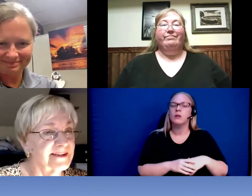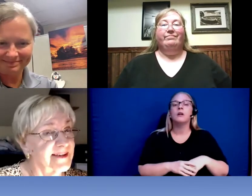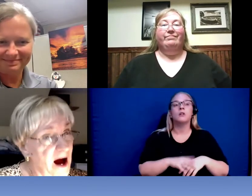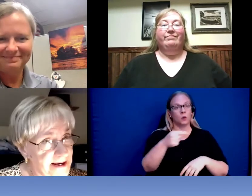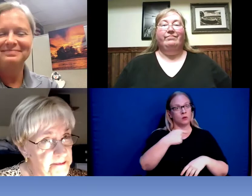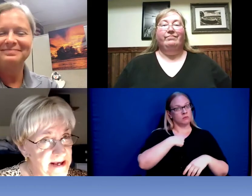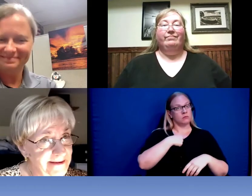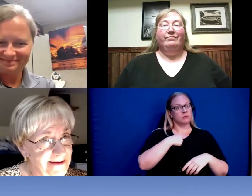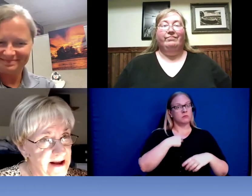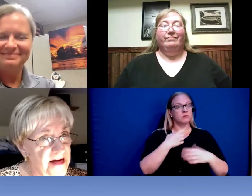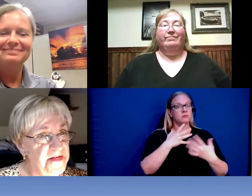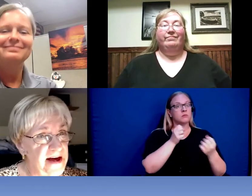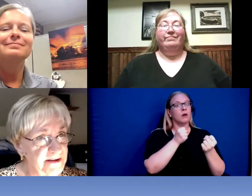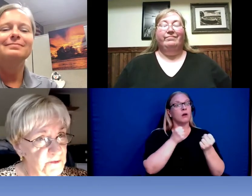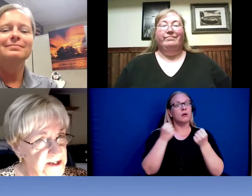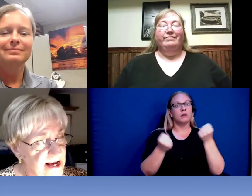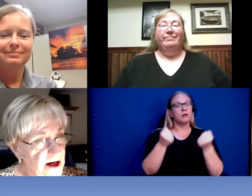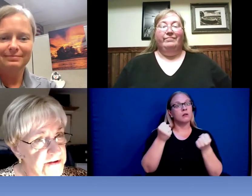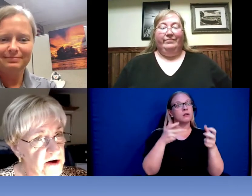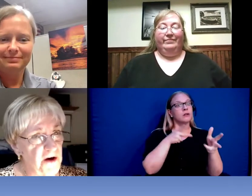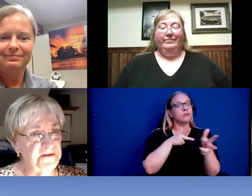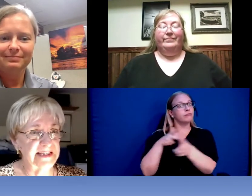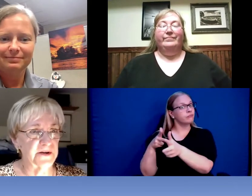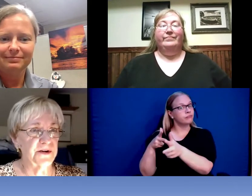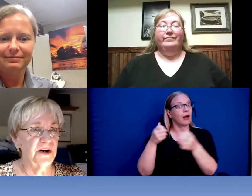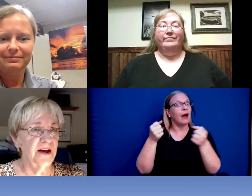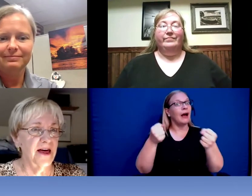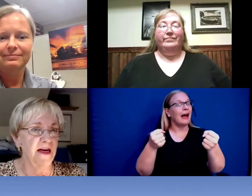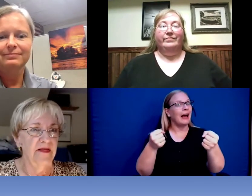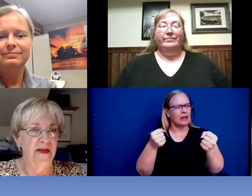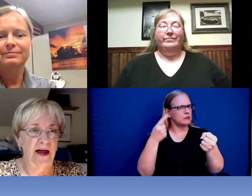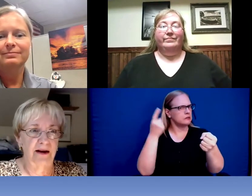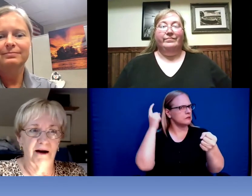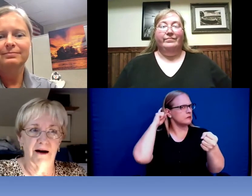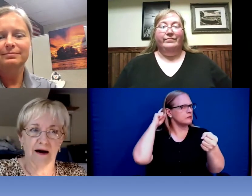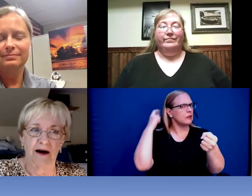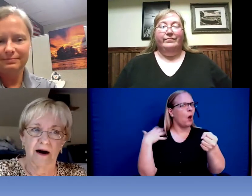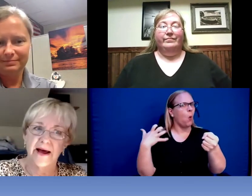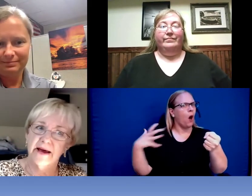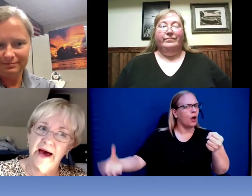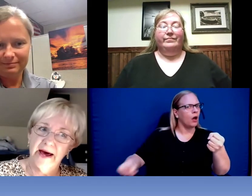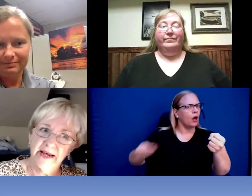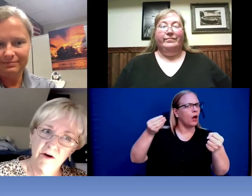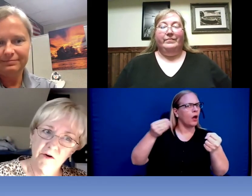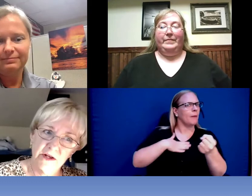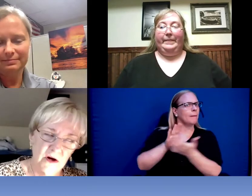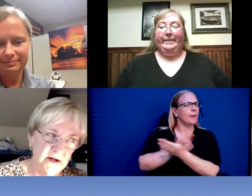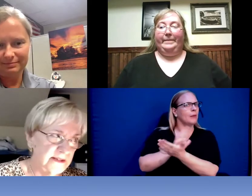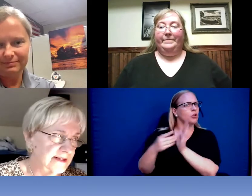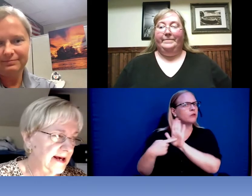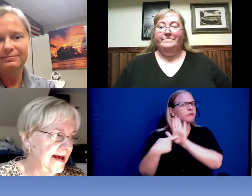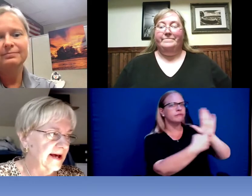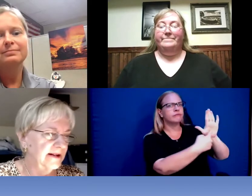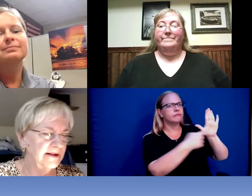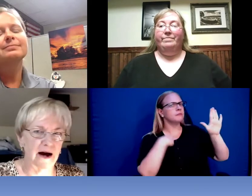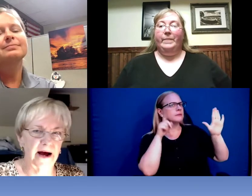document that would tell the officer that I had a hearing loss, and I